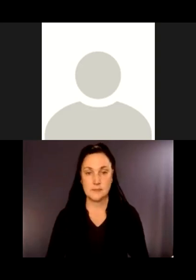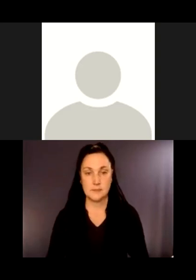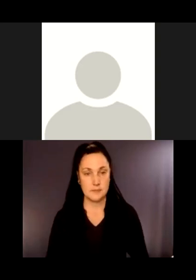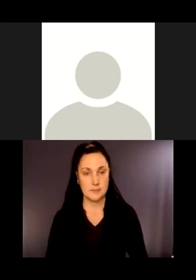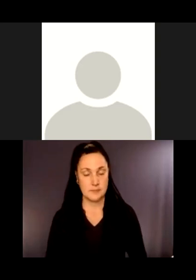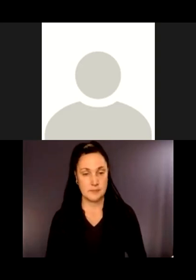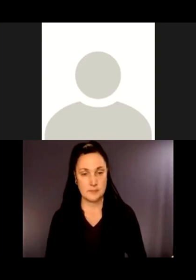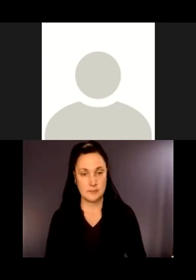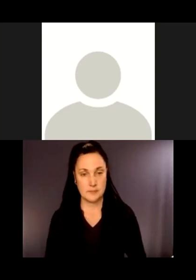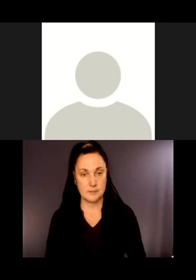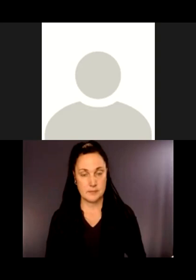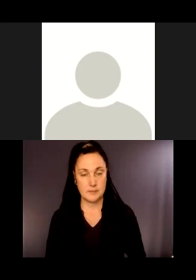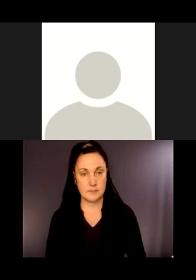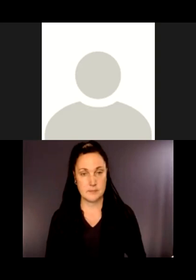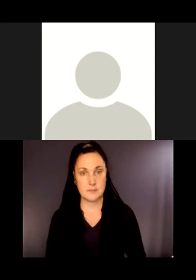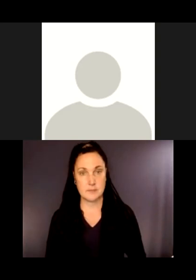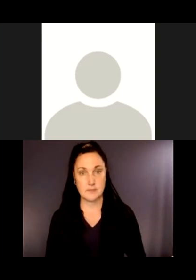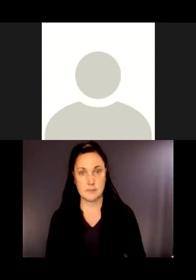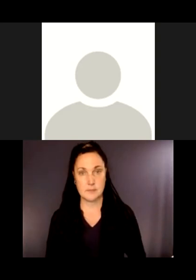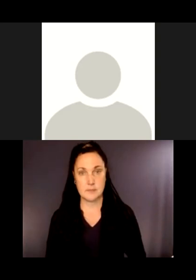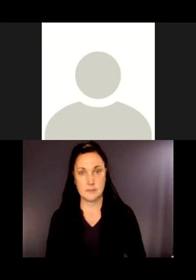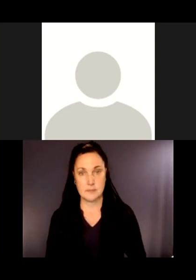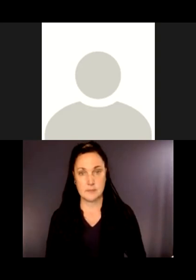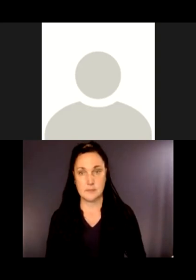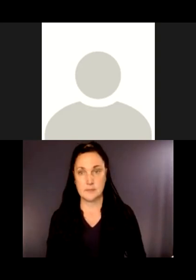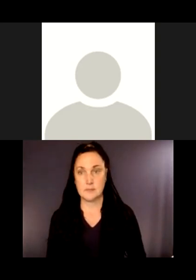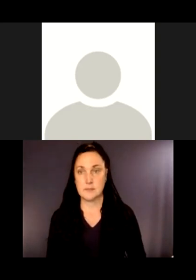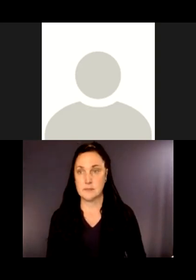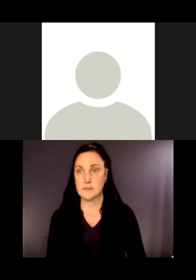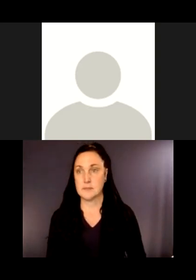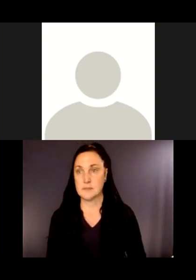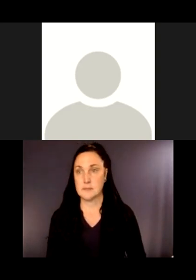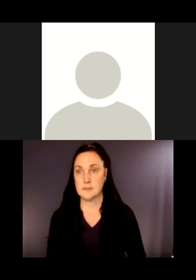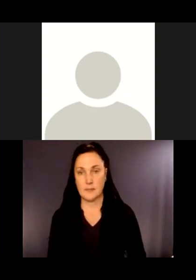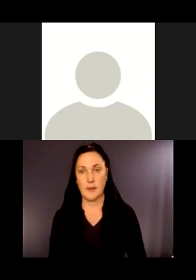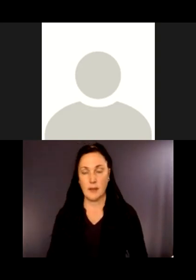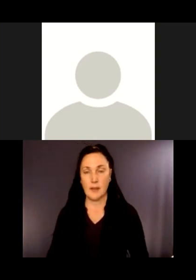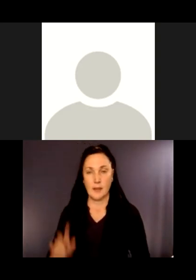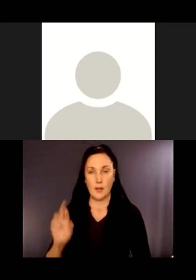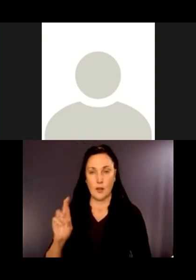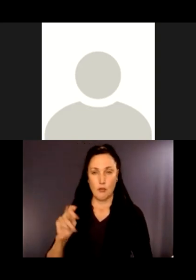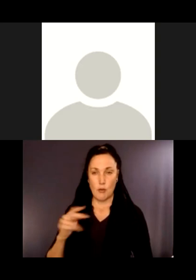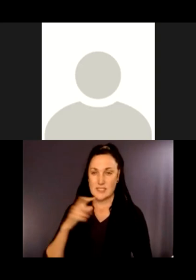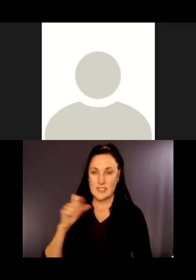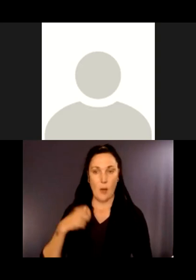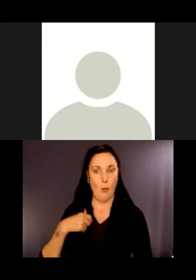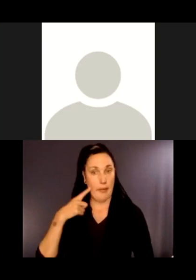Yeah, I think both of them have been useful to me. I've stopped and lingered at some of the sign boards, too,